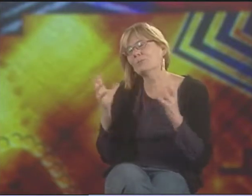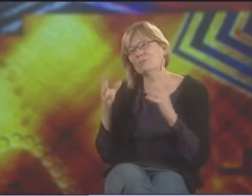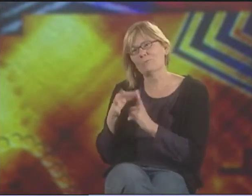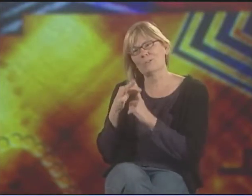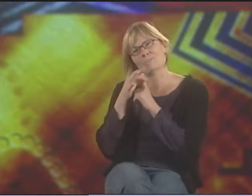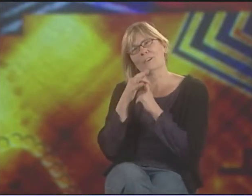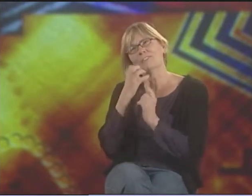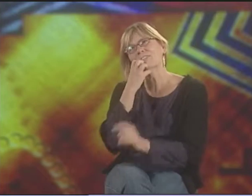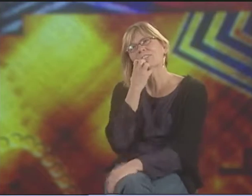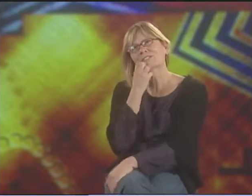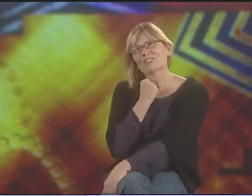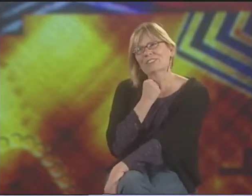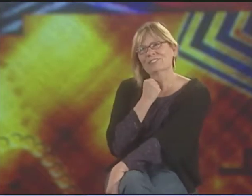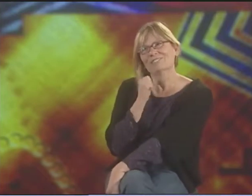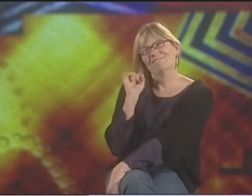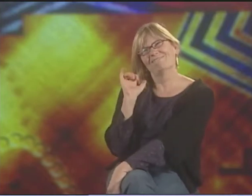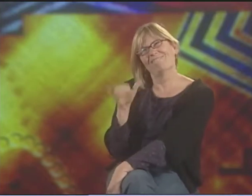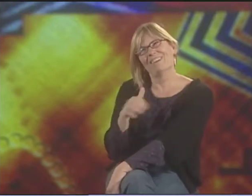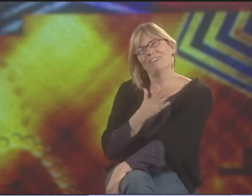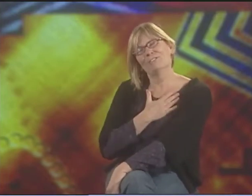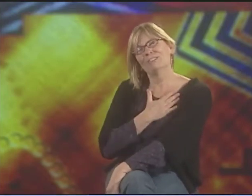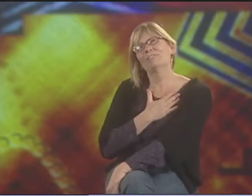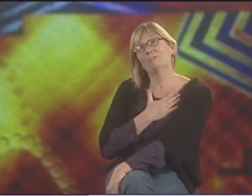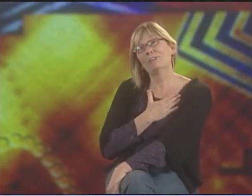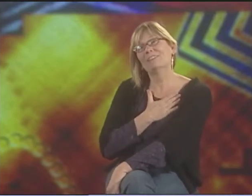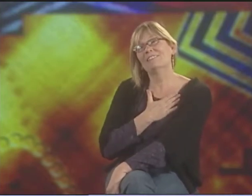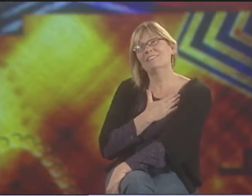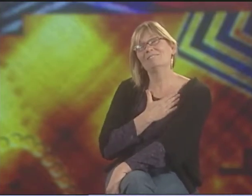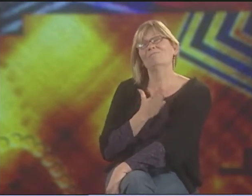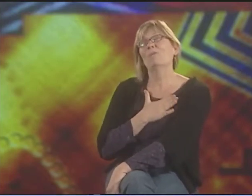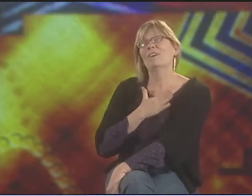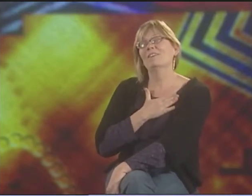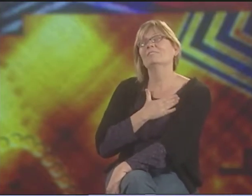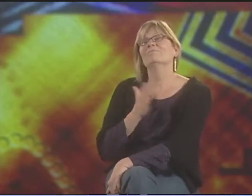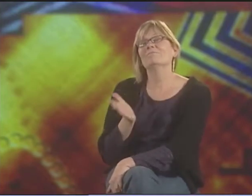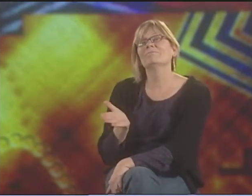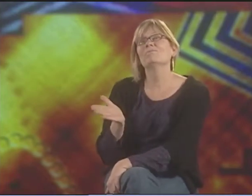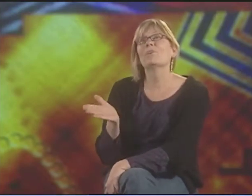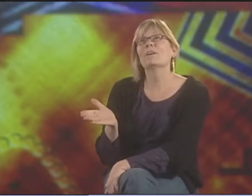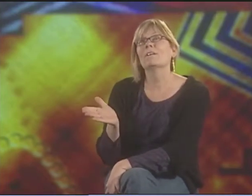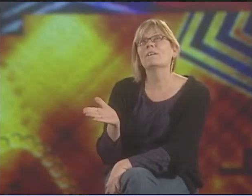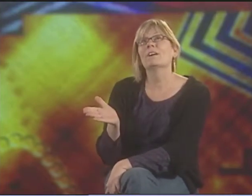IT'S REALLY SPECIAL TO HAVE THAT DOCUMENTED. IT REALLY WARMED MY HEART.